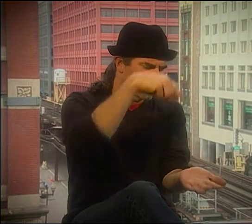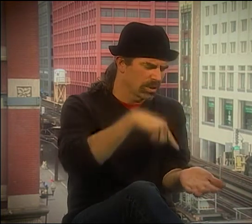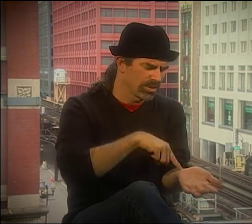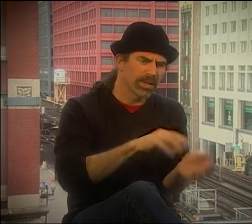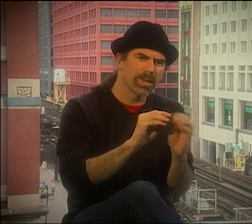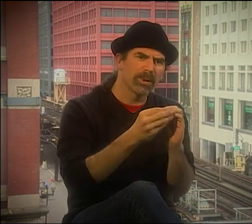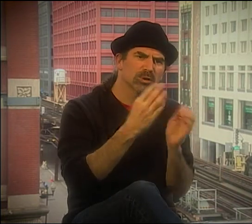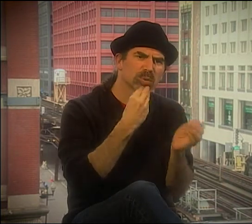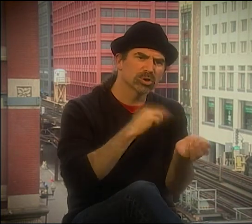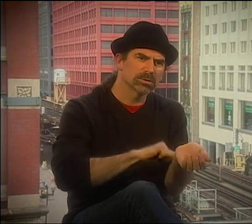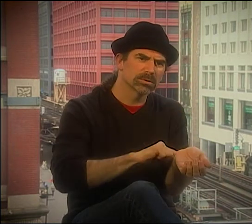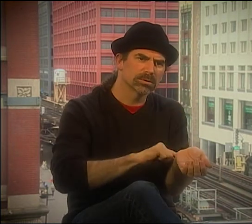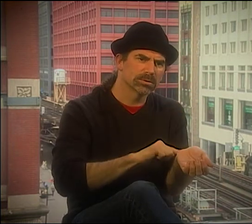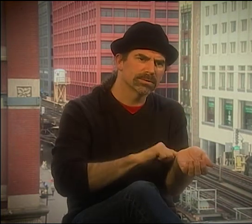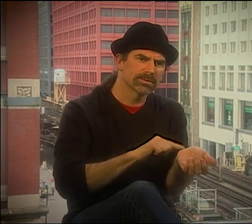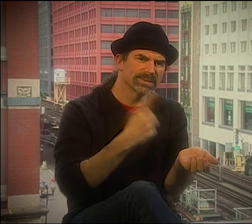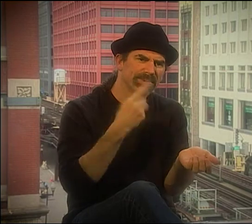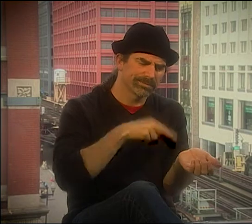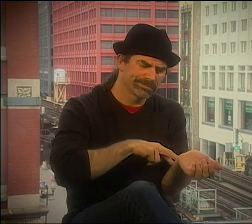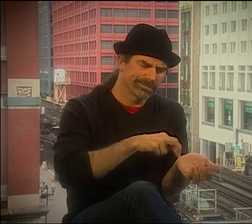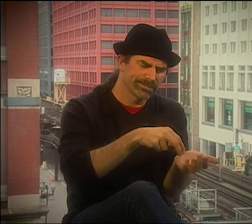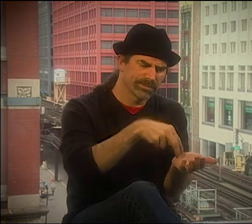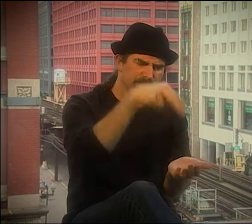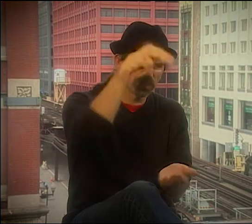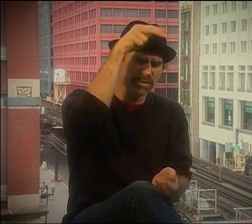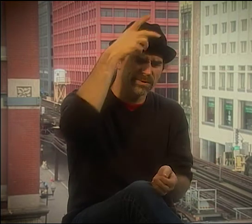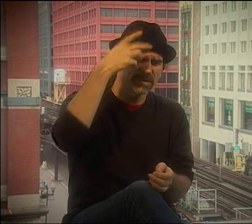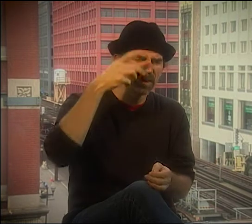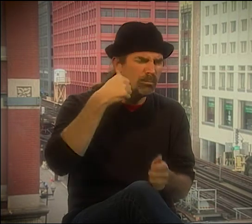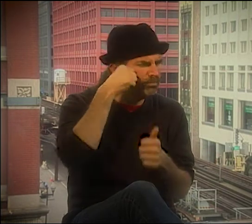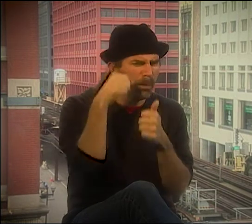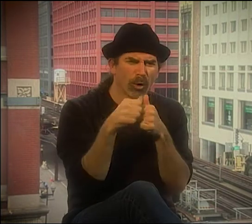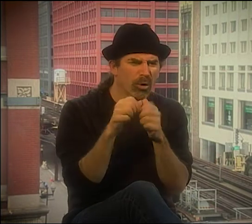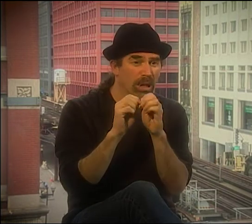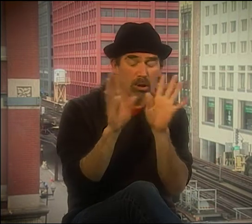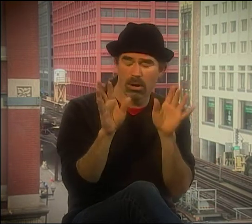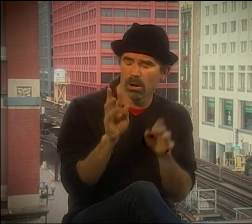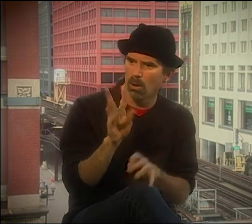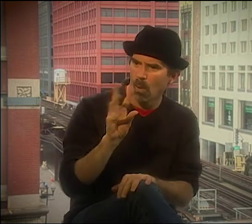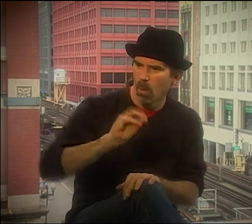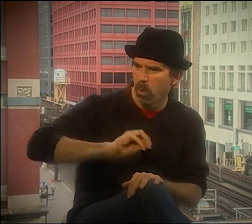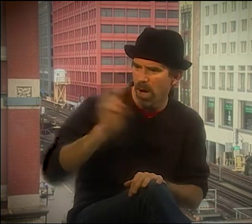HIS TRANSFORMATIONS WERE INCREDIBLE. VOICE UP IN THE TREE, STUCK ON THE BARK.